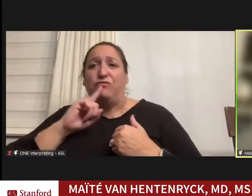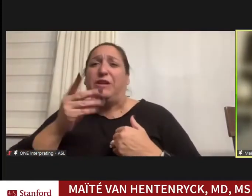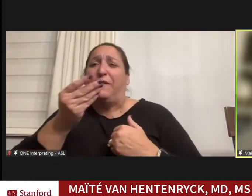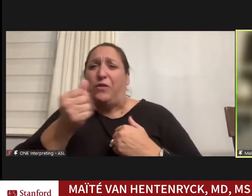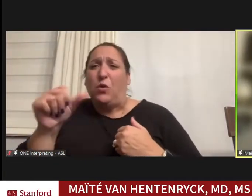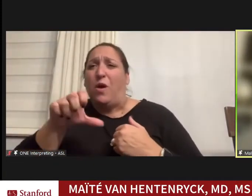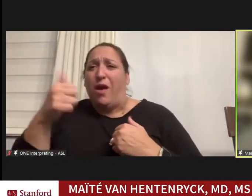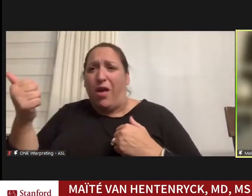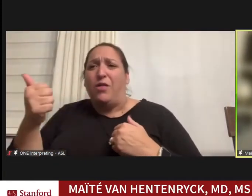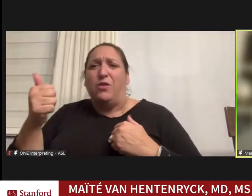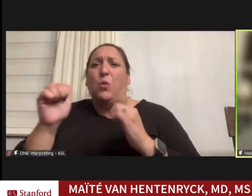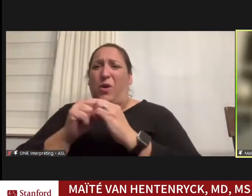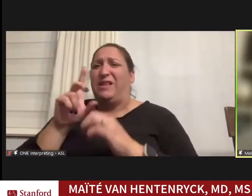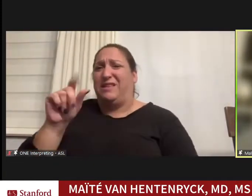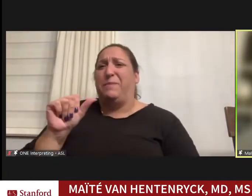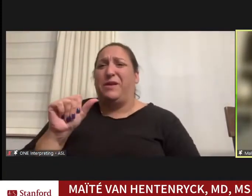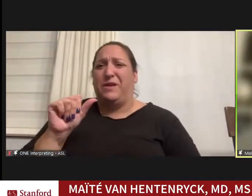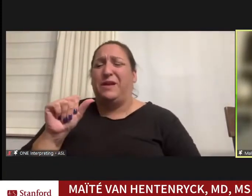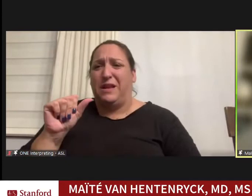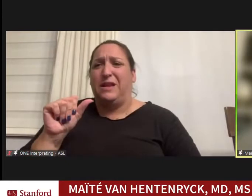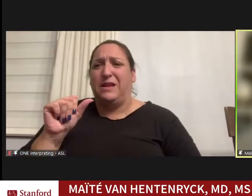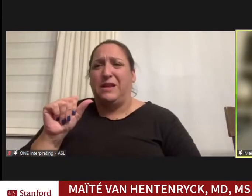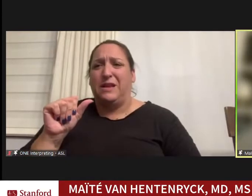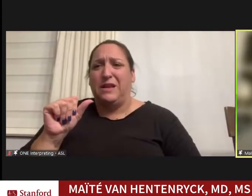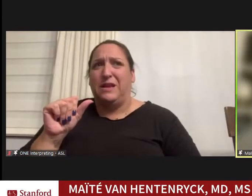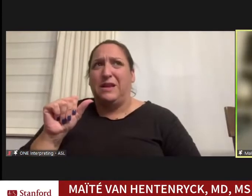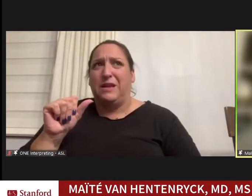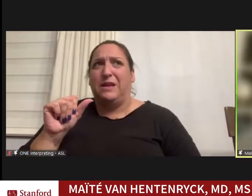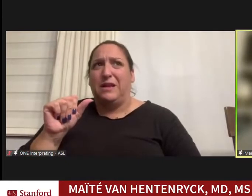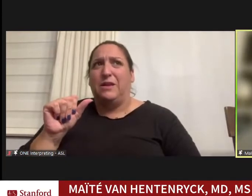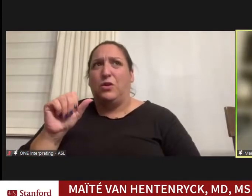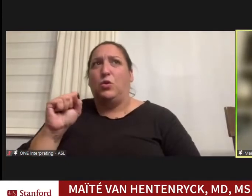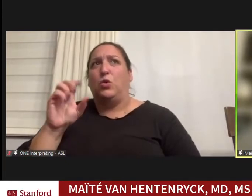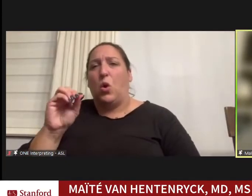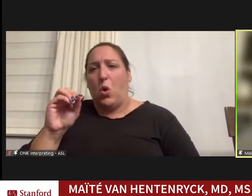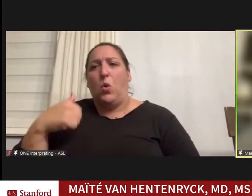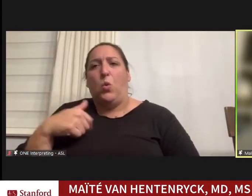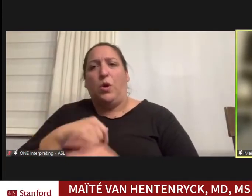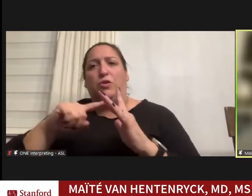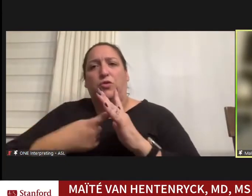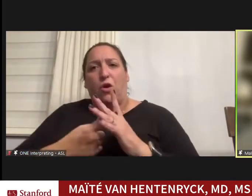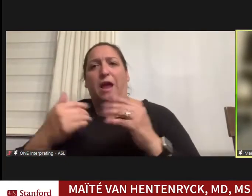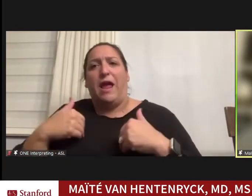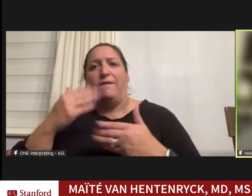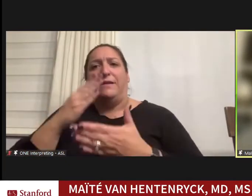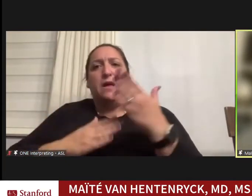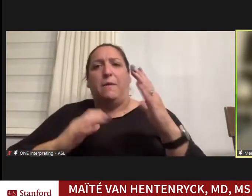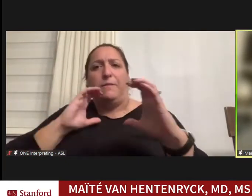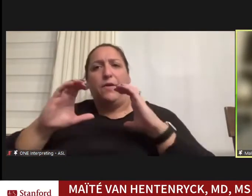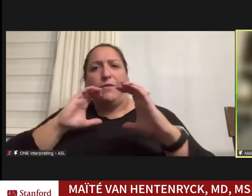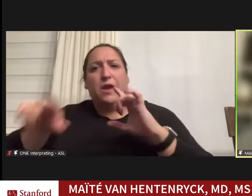disabilities. And so we started having a few conversations about this, and me